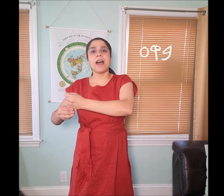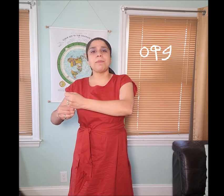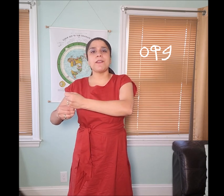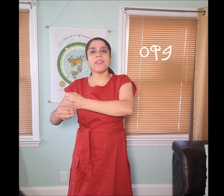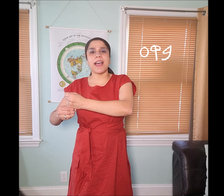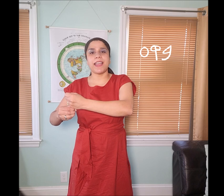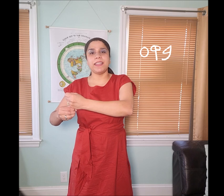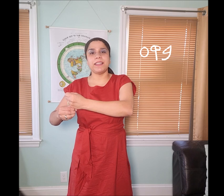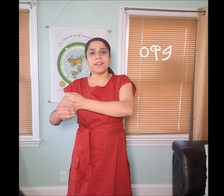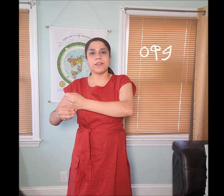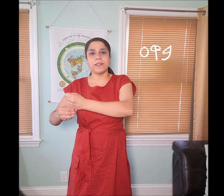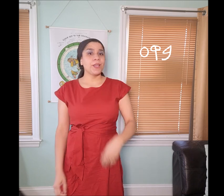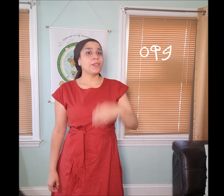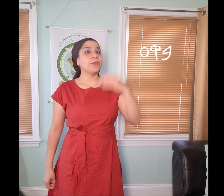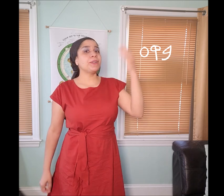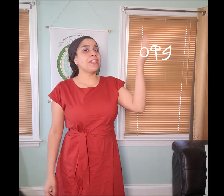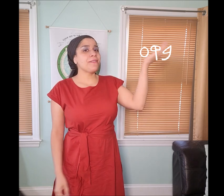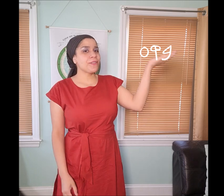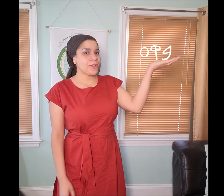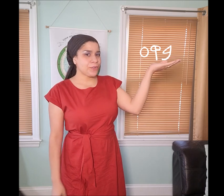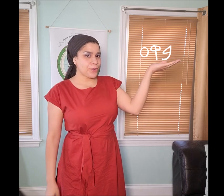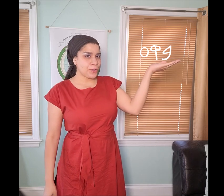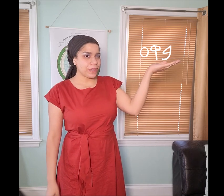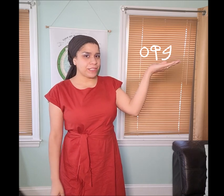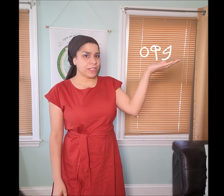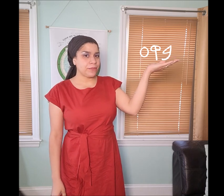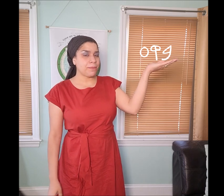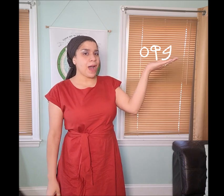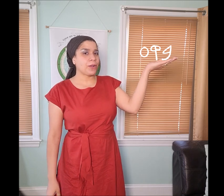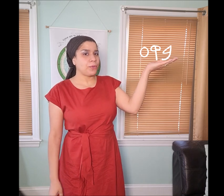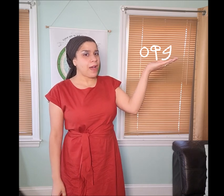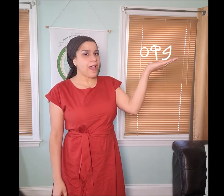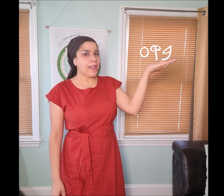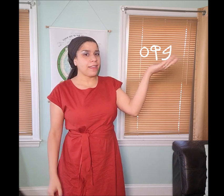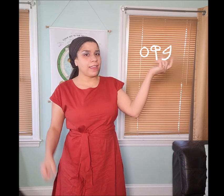top of the "𐤏 ieyn" symbol. You would never know the origin of “baqu’i”